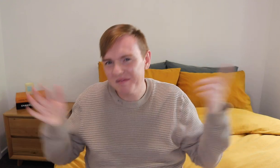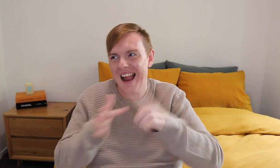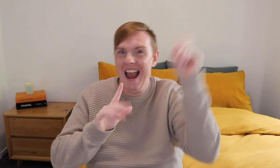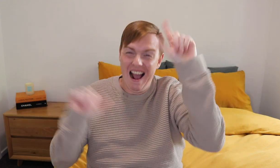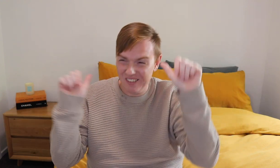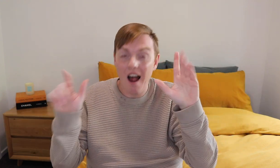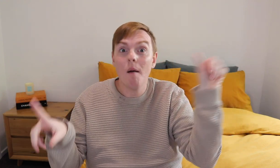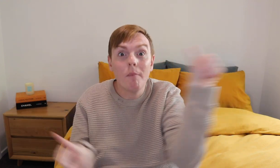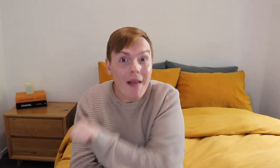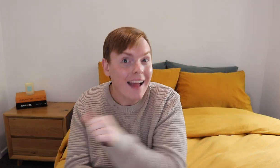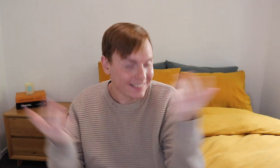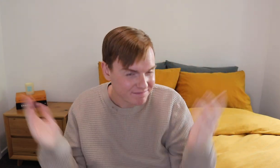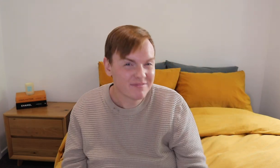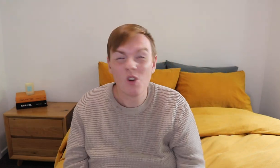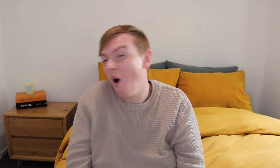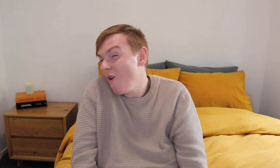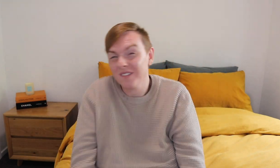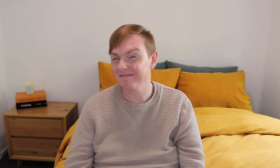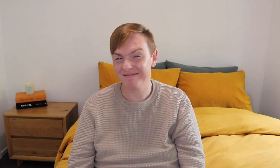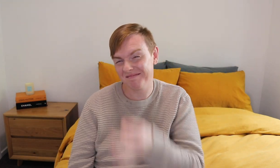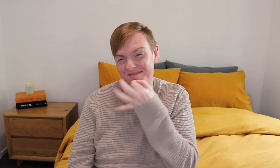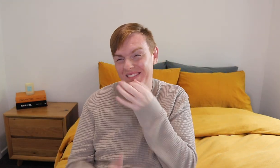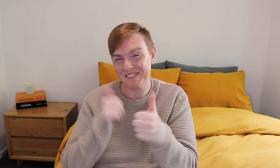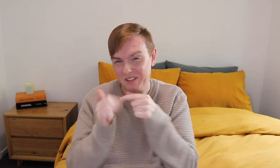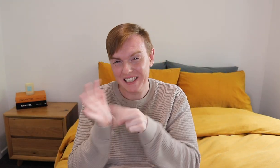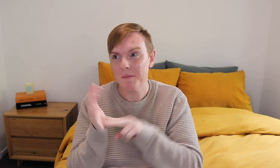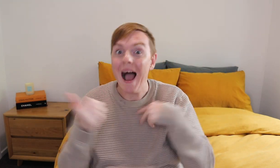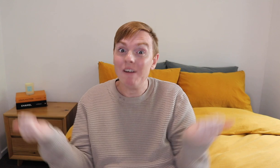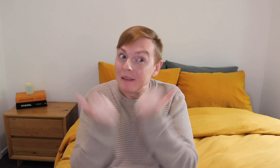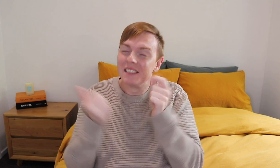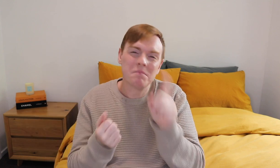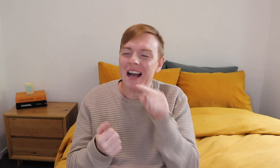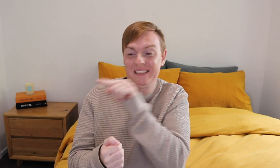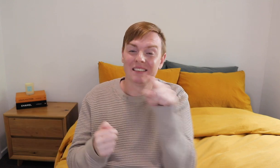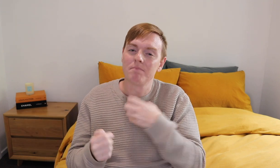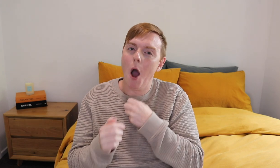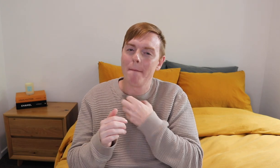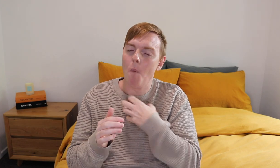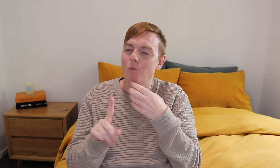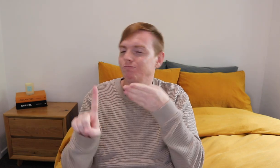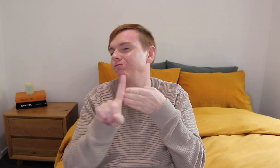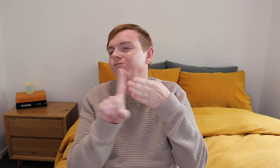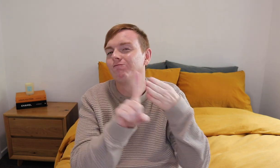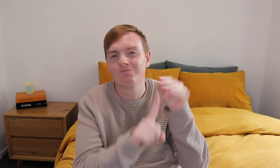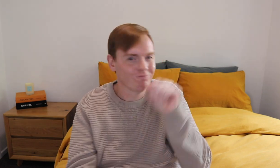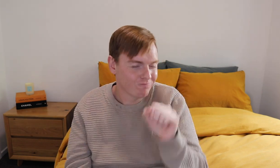Now they are back on the show soon. So, that's my few favourite TV shows. I have many more but they are my favourite ones.